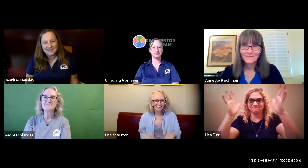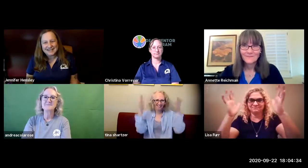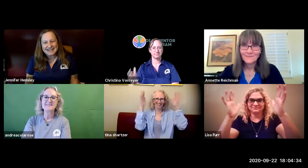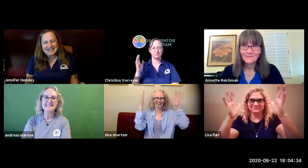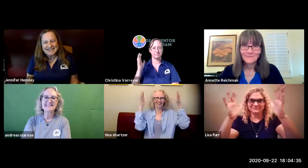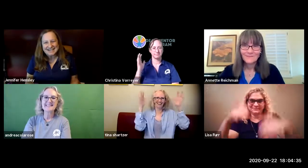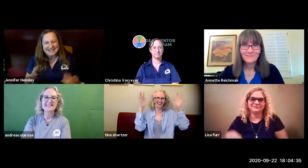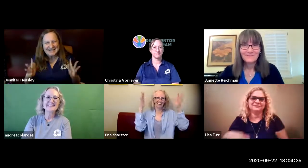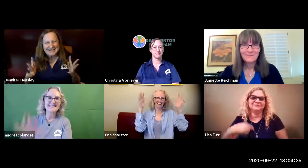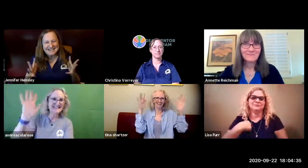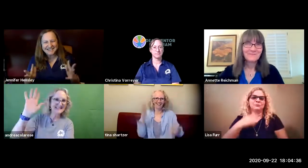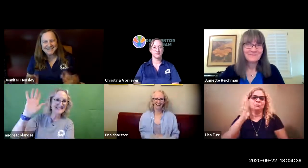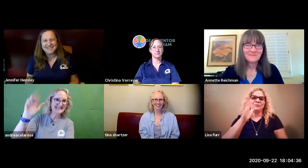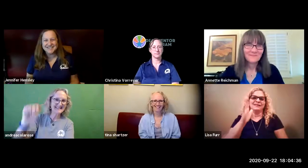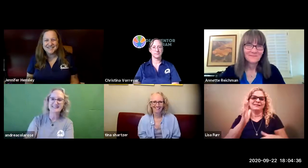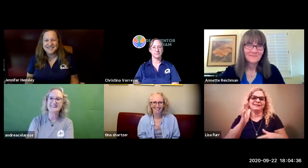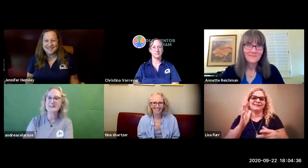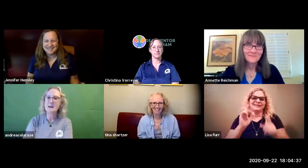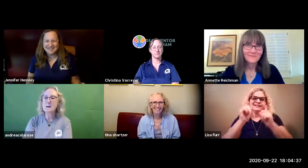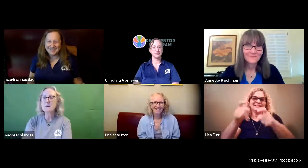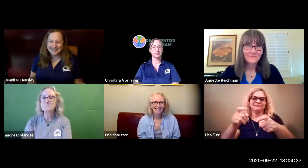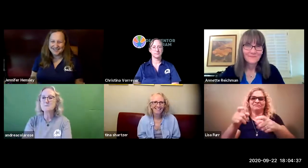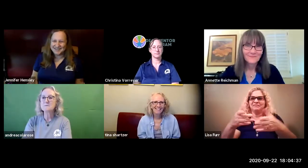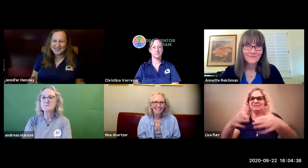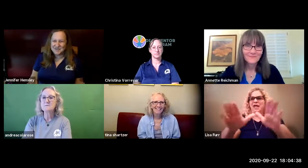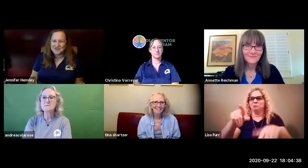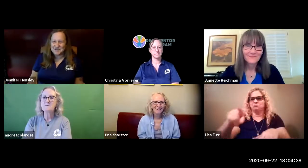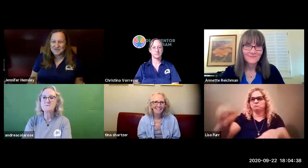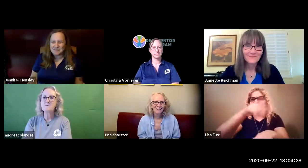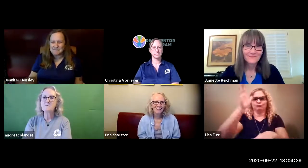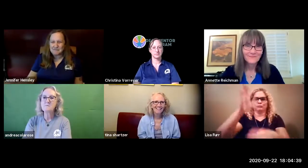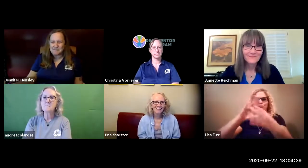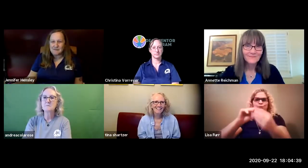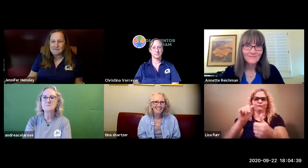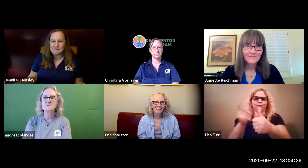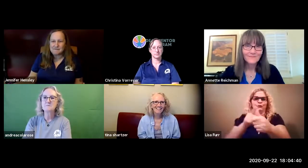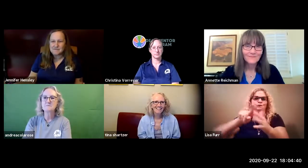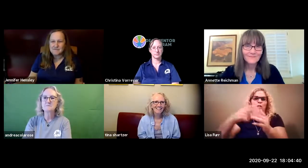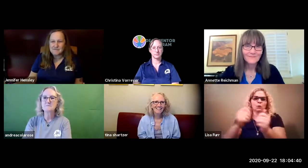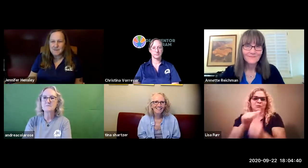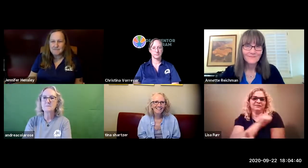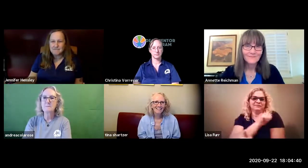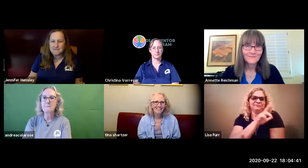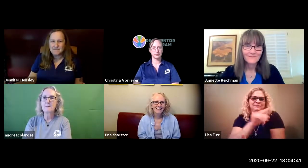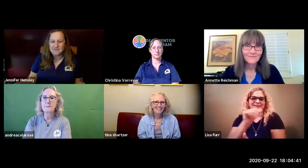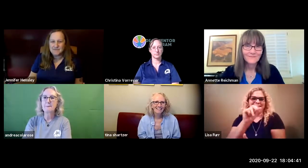arizona all right i'm going to allow our